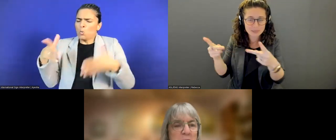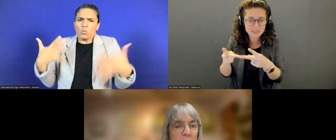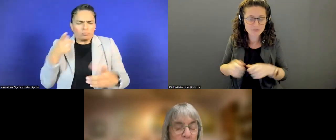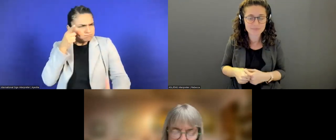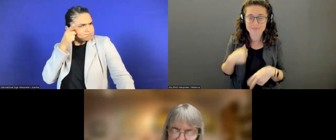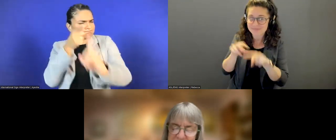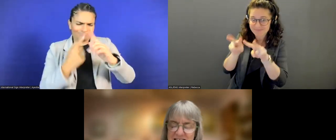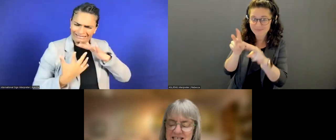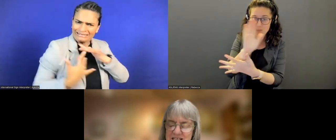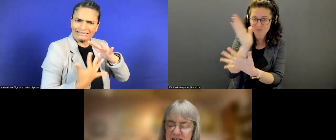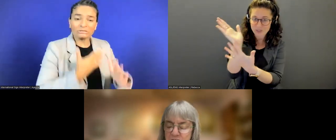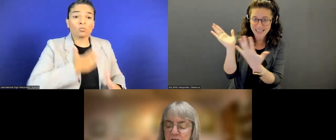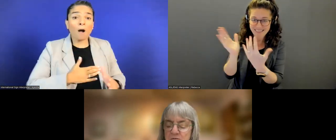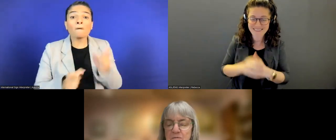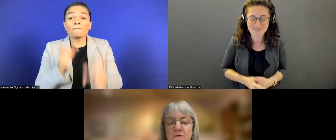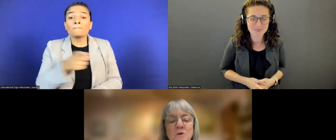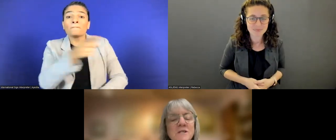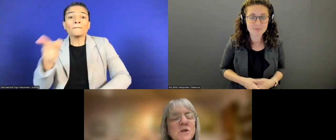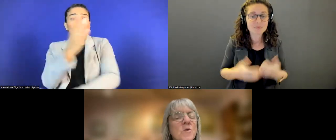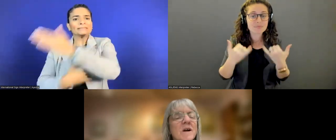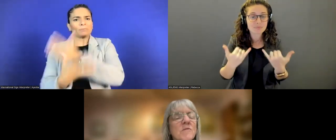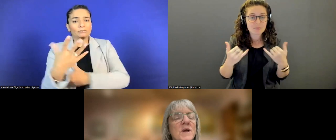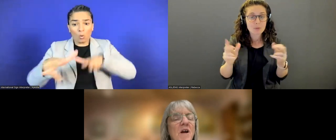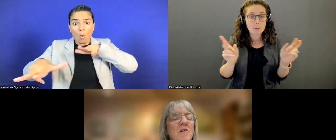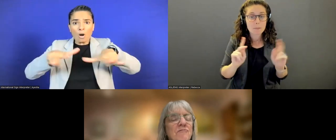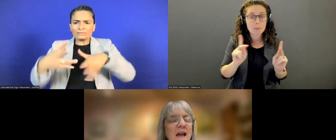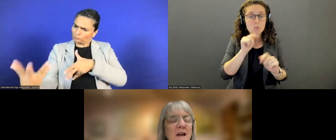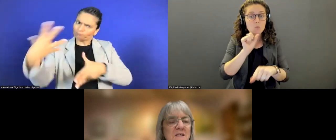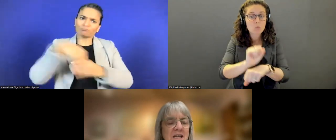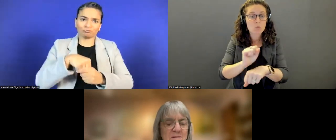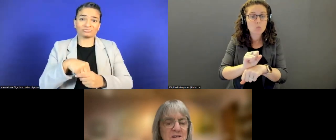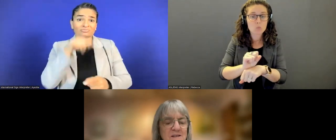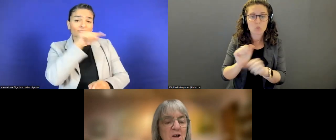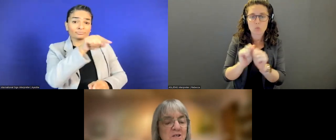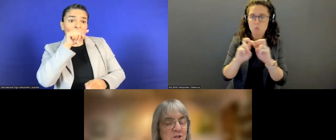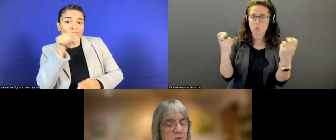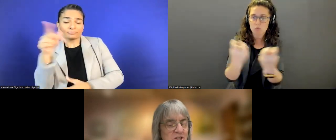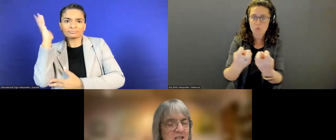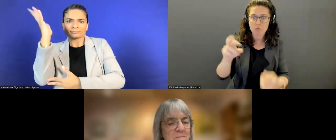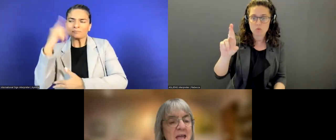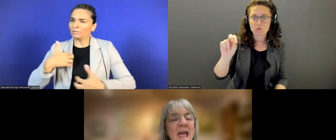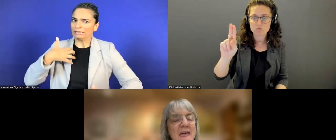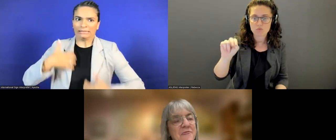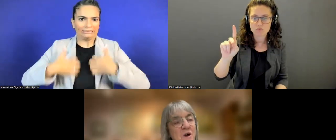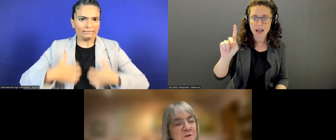Today we're also excited to hear from folks with our roundtable consortium.